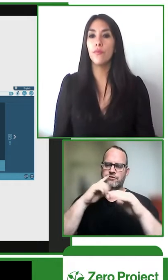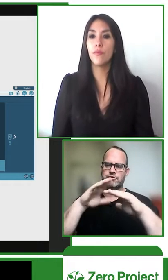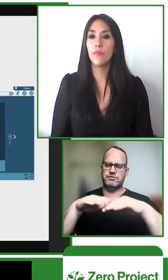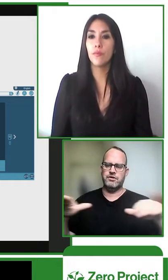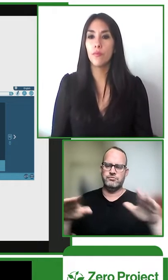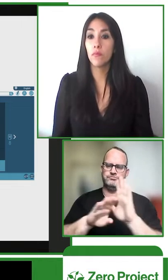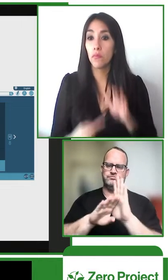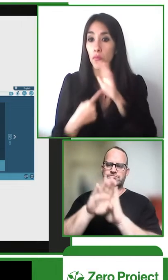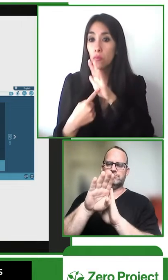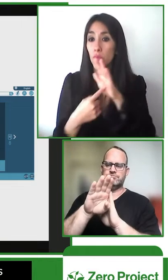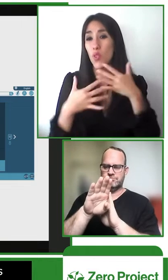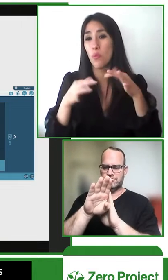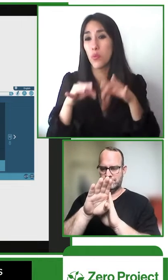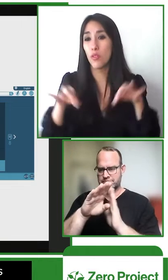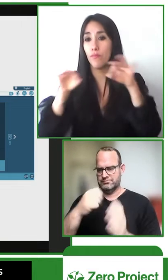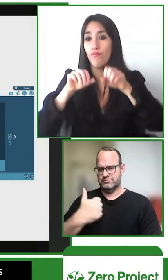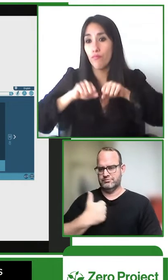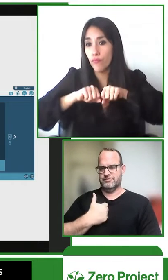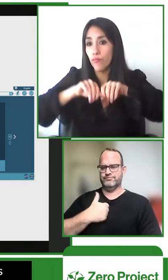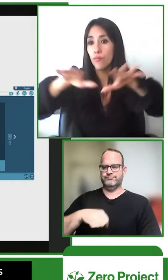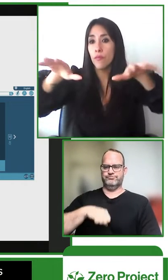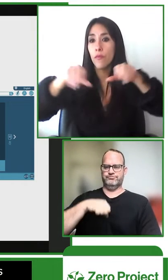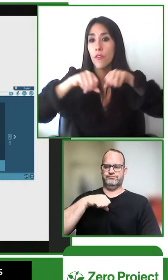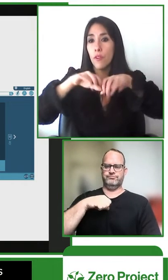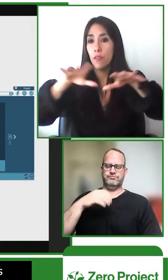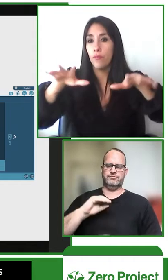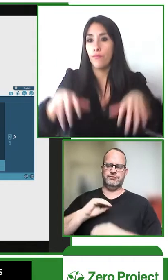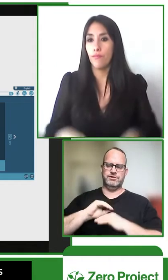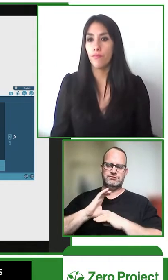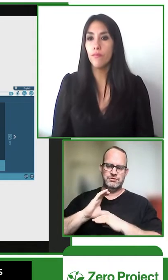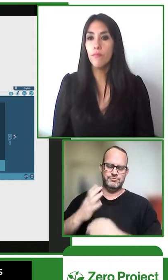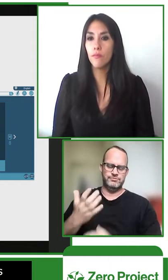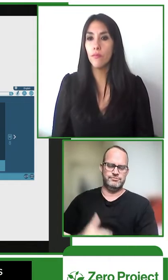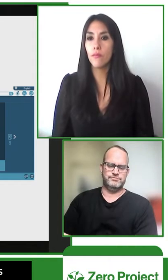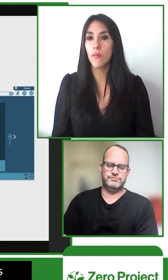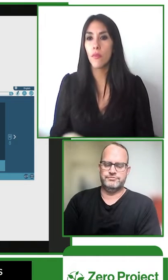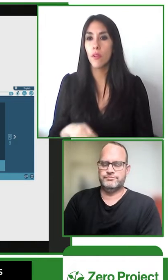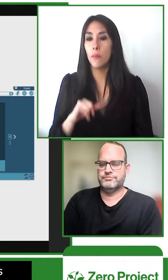sign language information of that stories and it really helps with